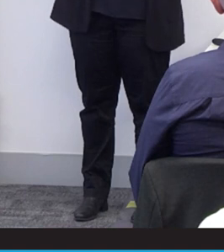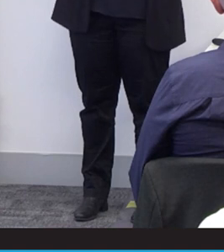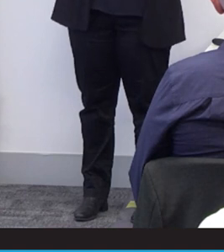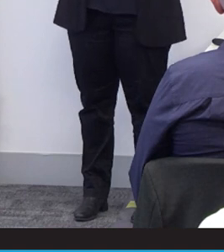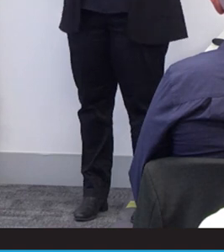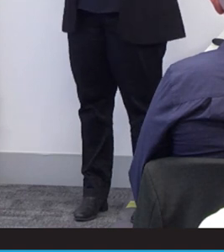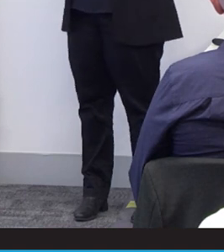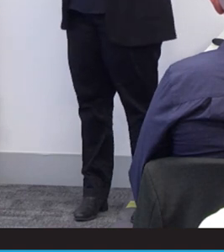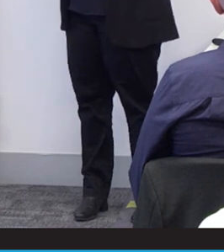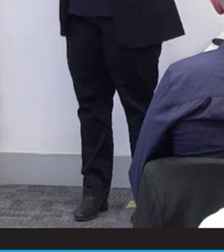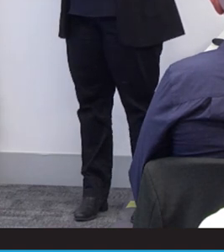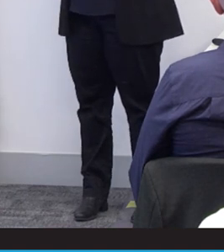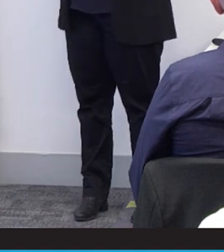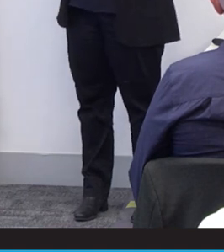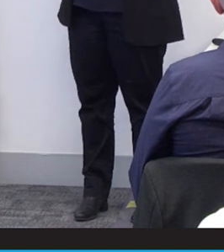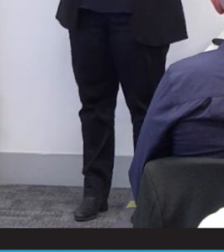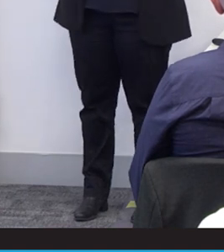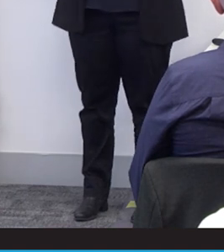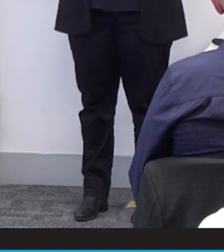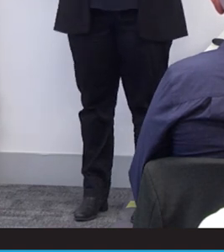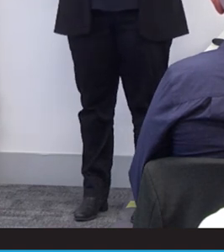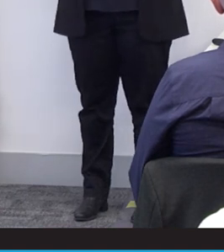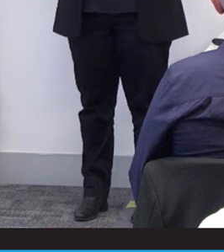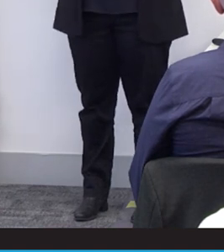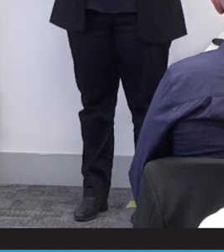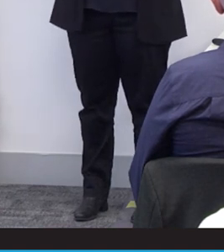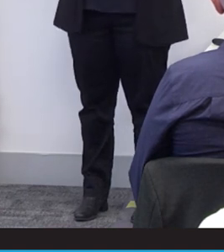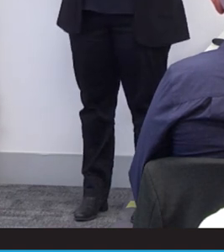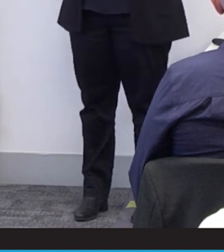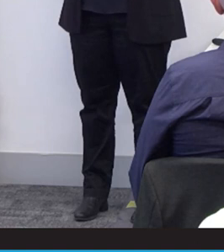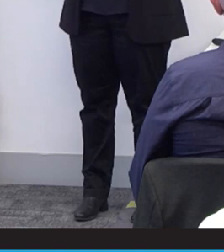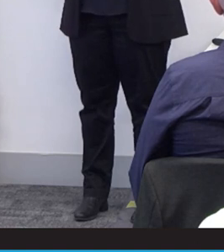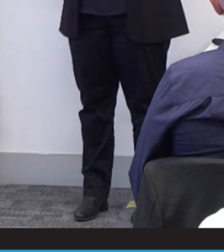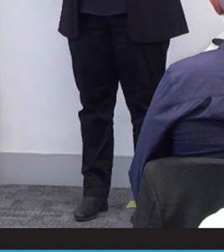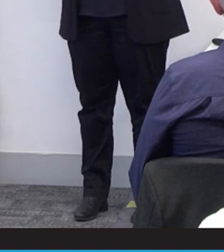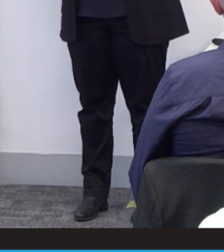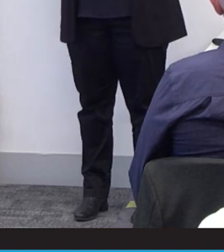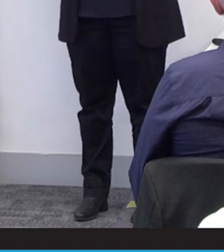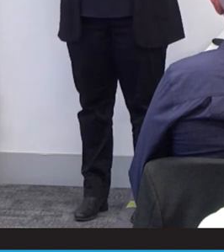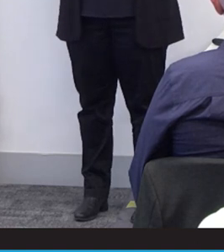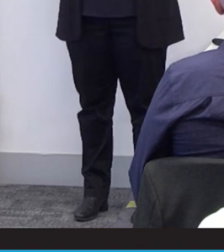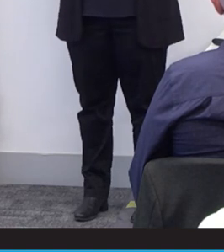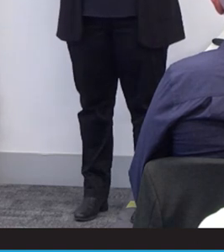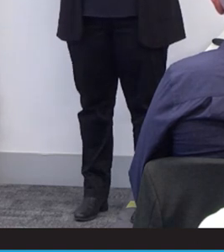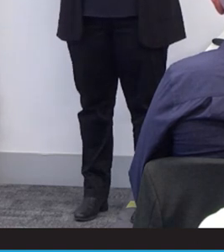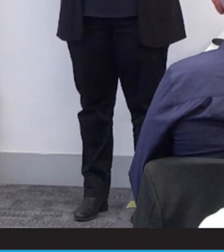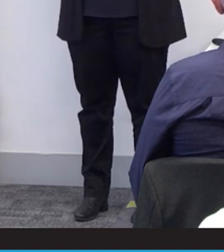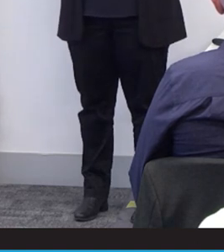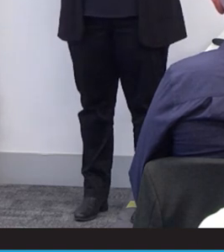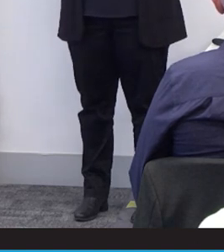behalf of the school so I was moved to their segregated education unit at the segregated